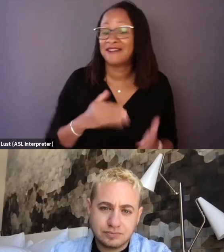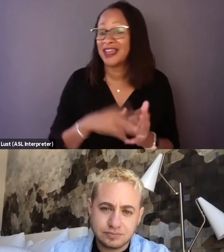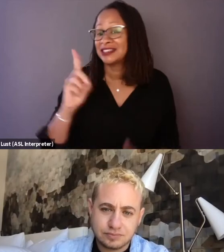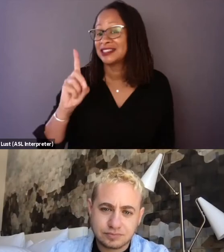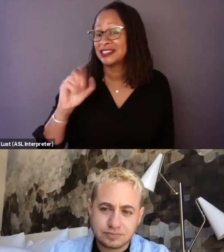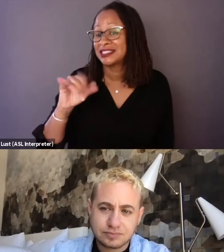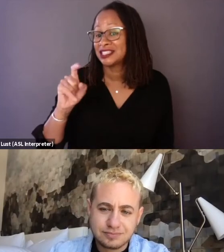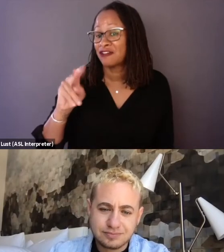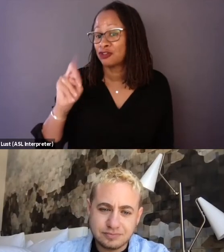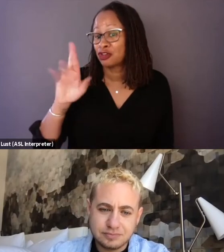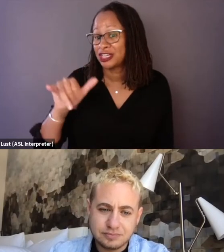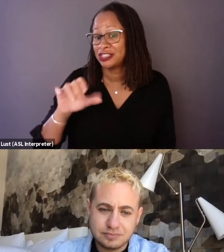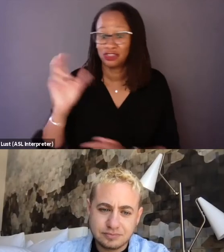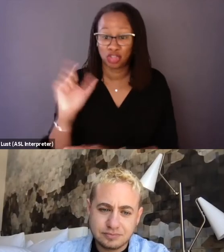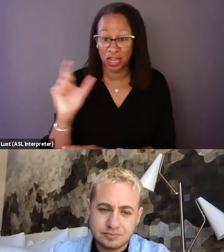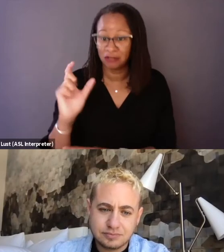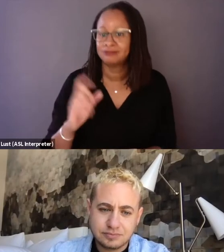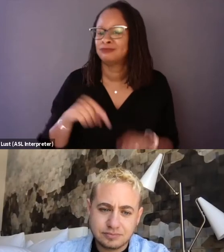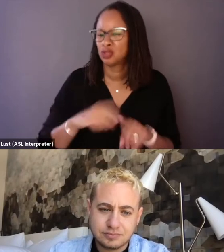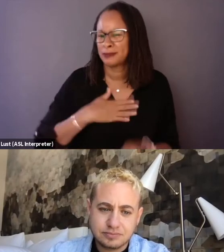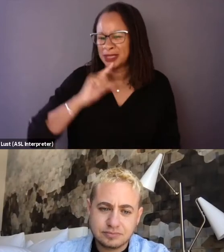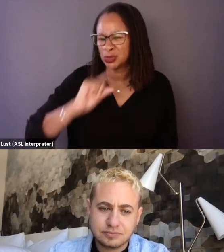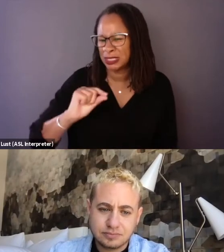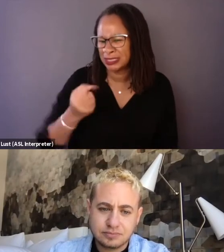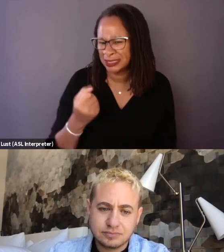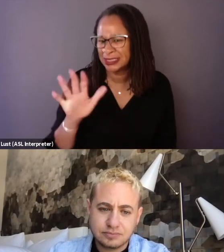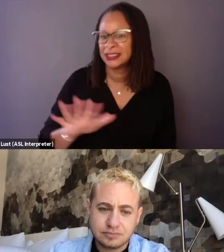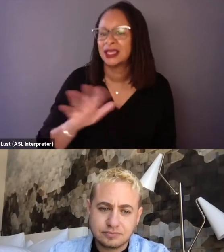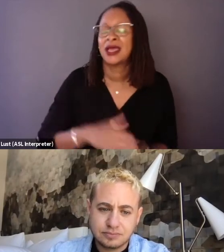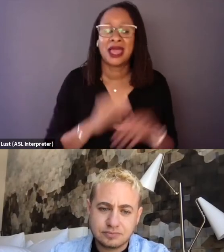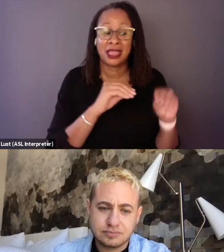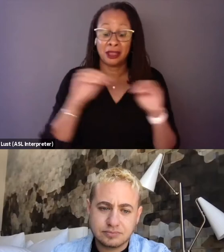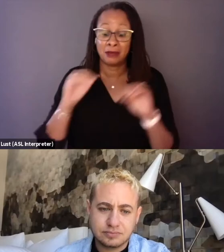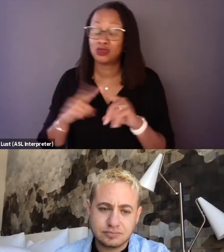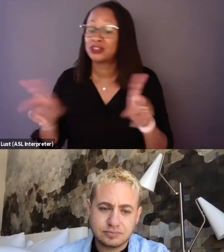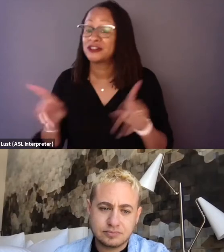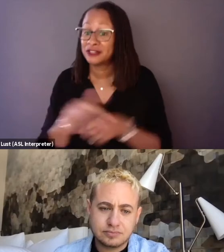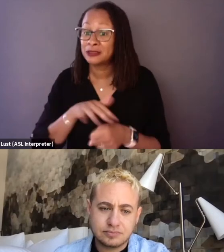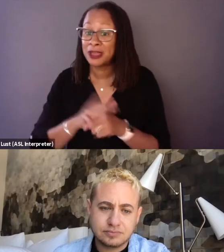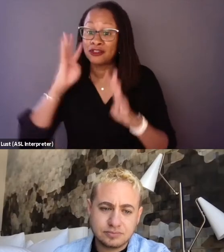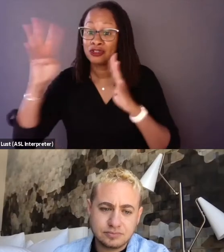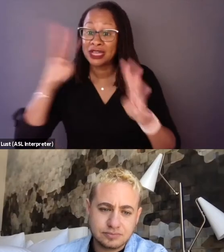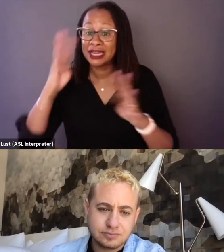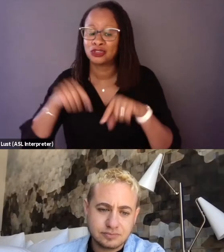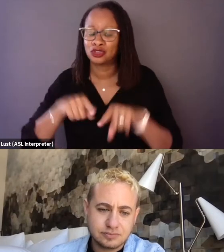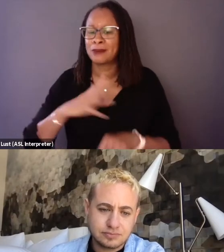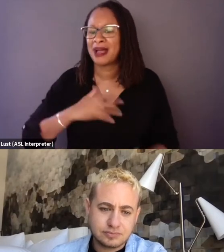And then sort of moved into a different space creatively, visually in my 30s doing lots of branded work,